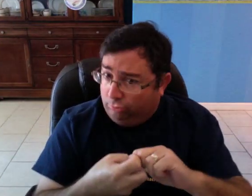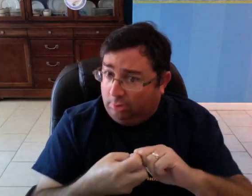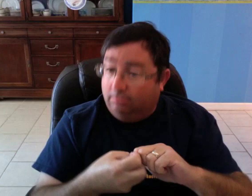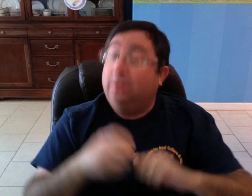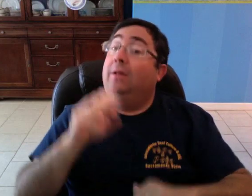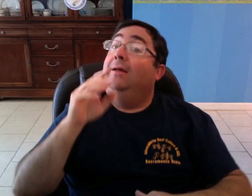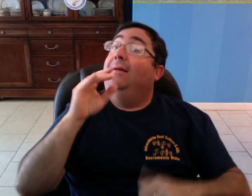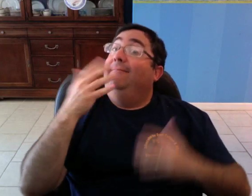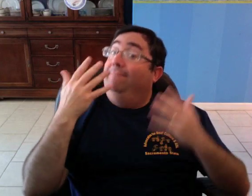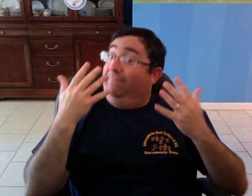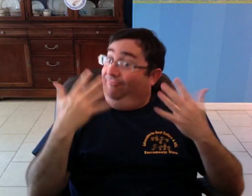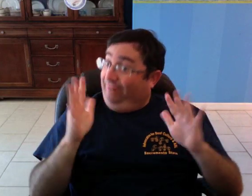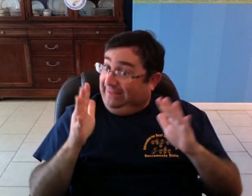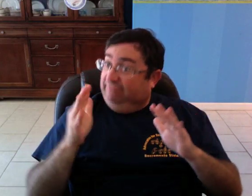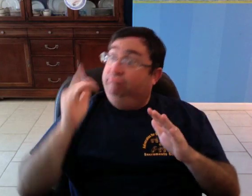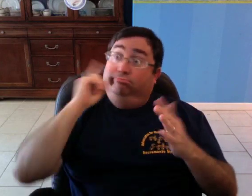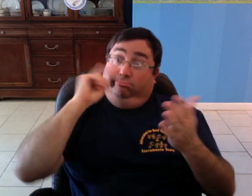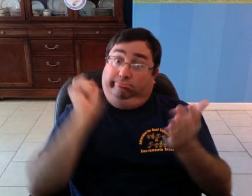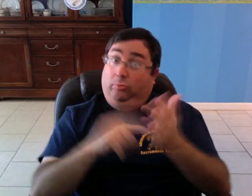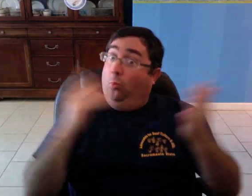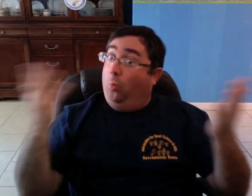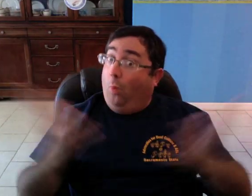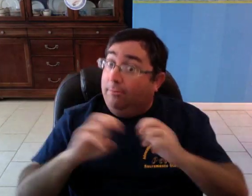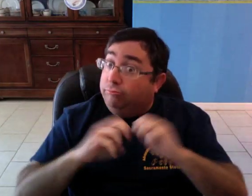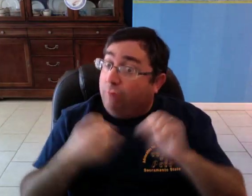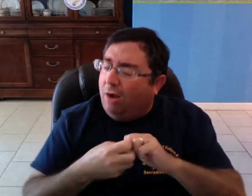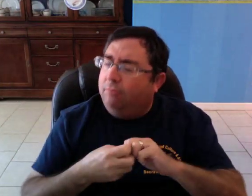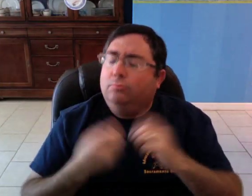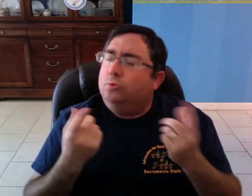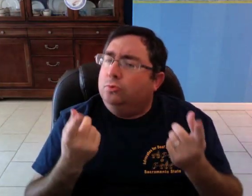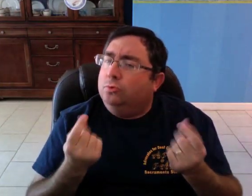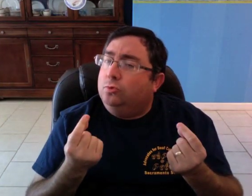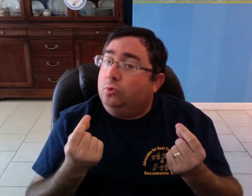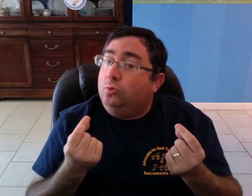After the problem has been identified, what is to be done about it?